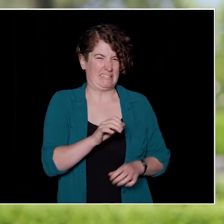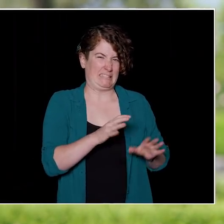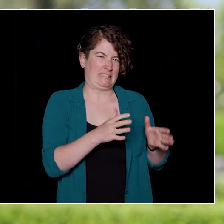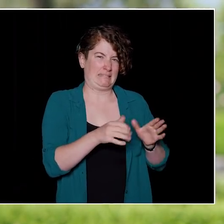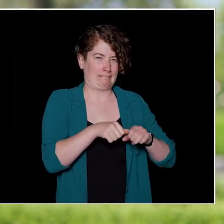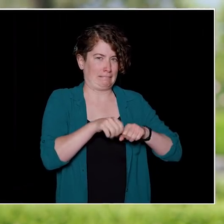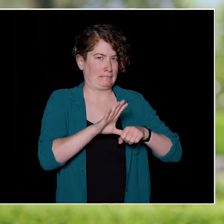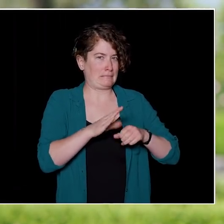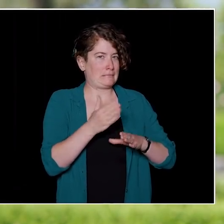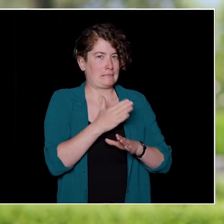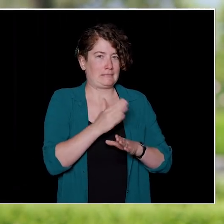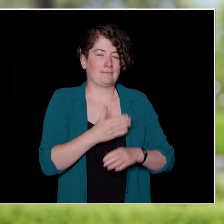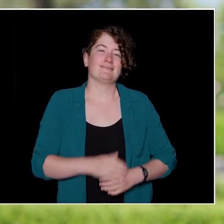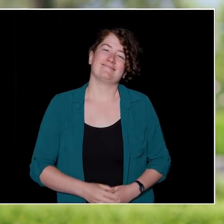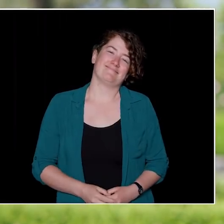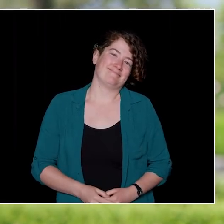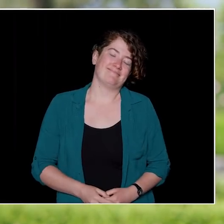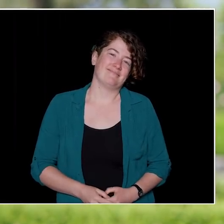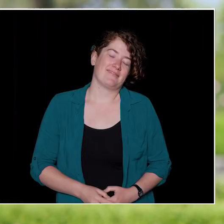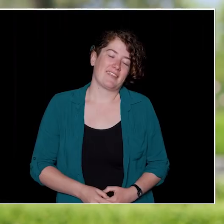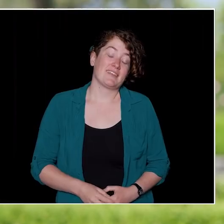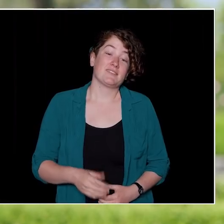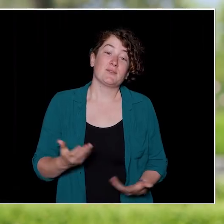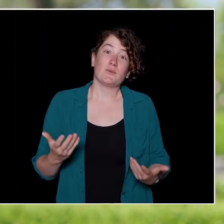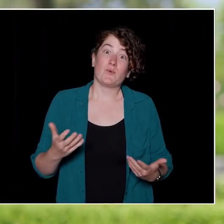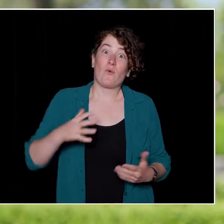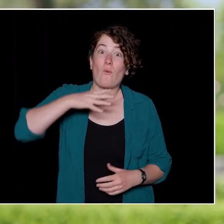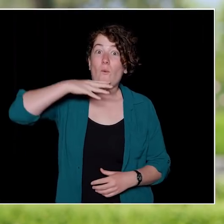The oldest first-year student is 58 years young